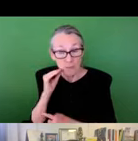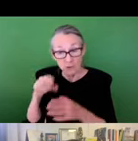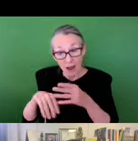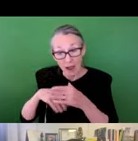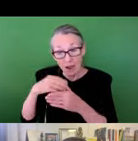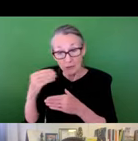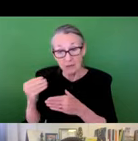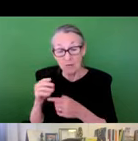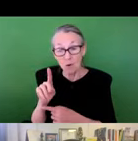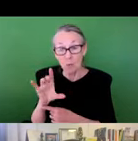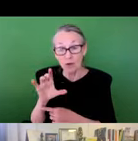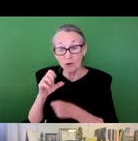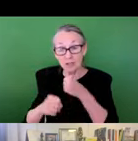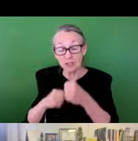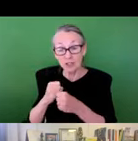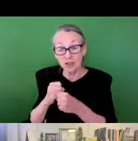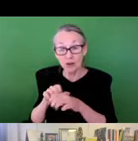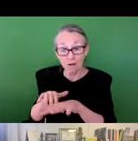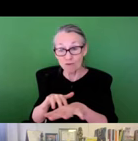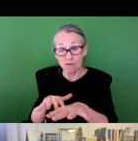interesting data point is that 60 percent of flooded